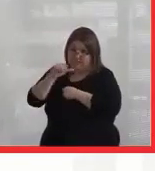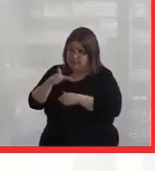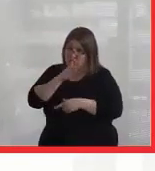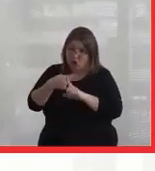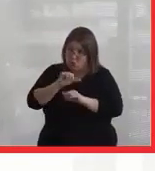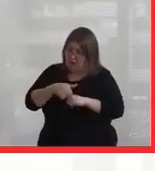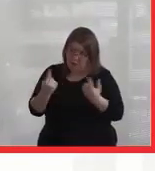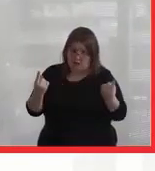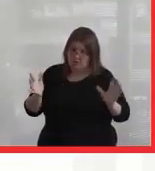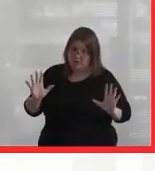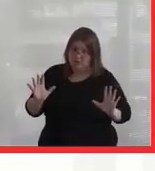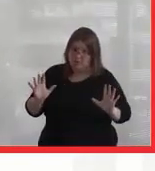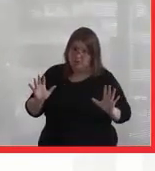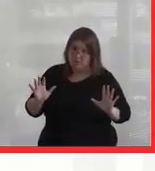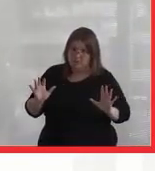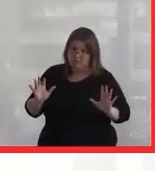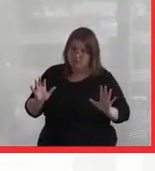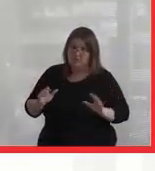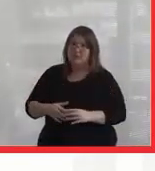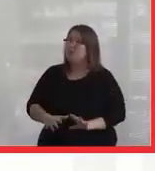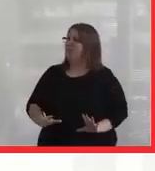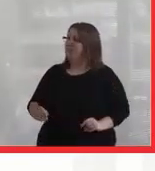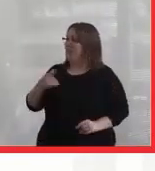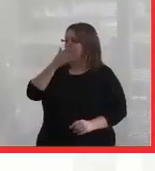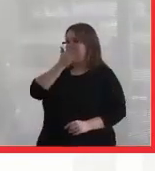Yeah. Oh, I probably shouldn't have said that.